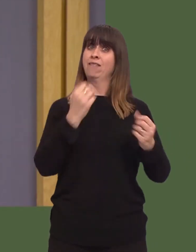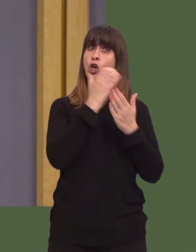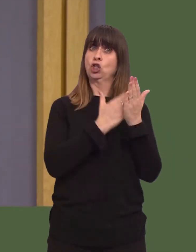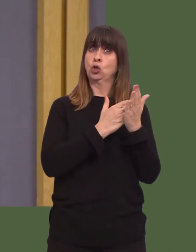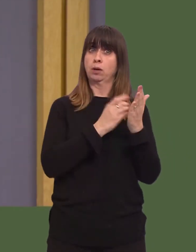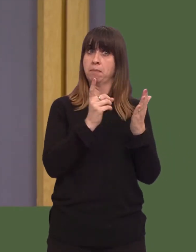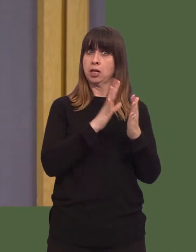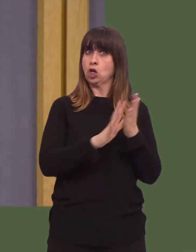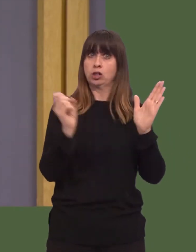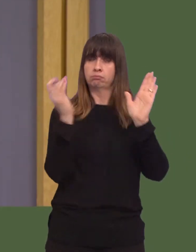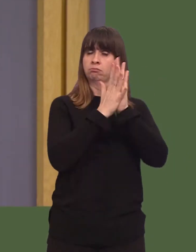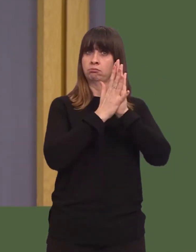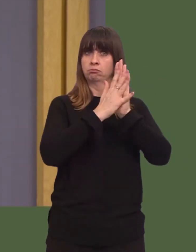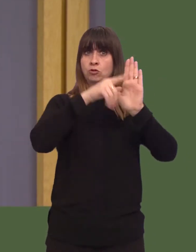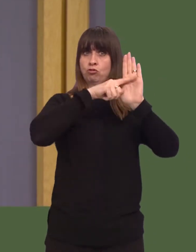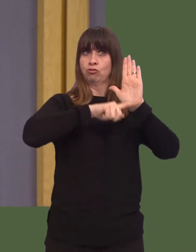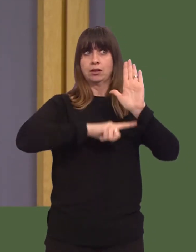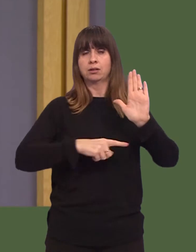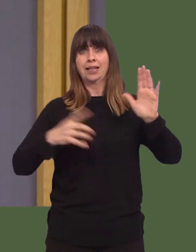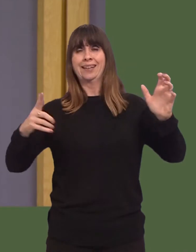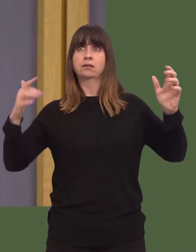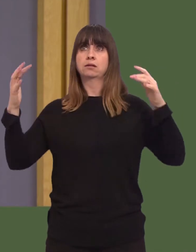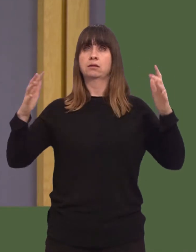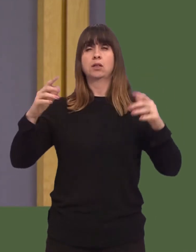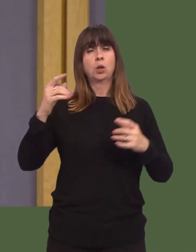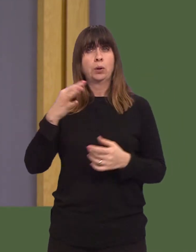the EU and with the threat of a second Scottish independence referendum?